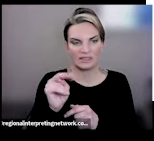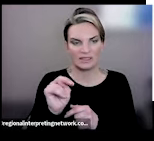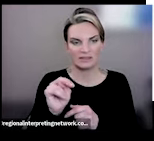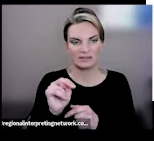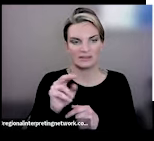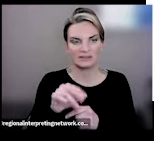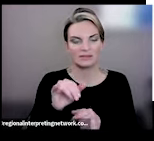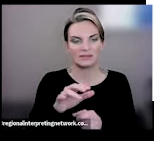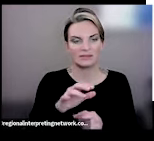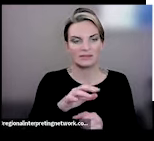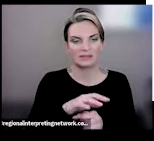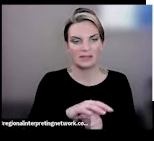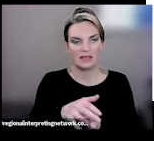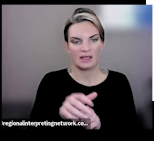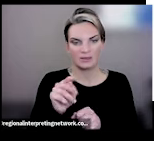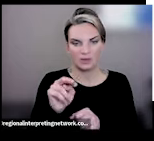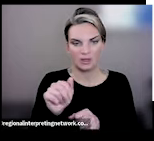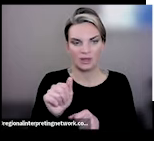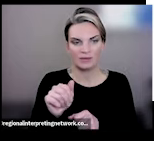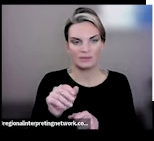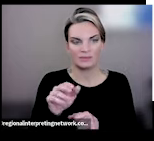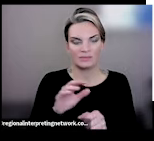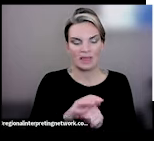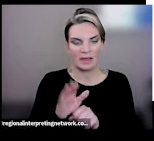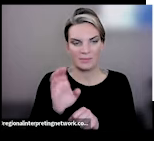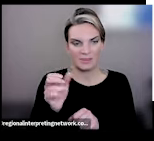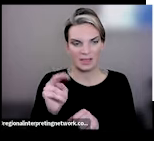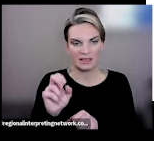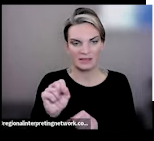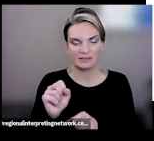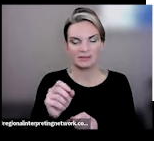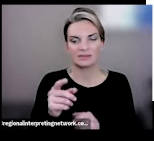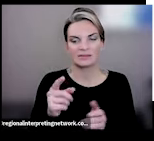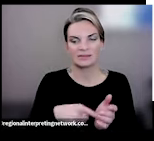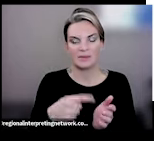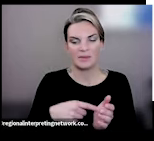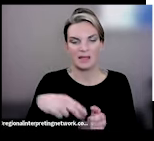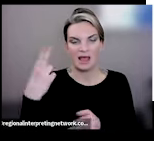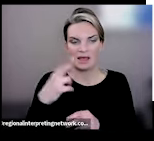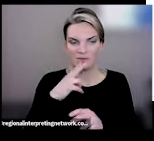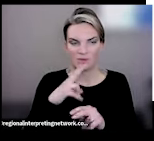beans. Sometimes these come with a sodium concern. Canned beans can be rinsed in